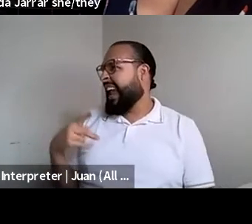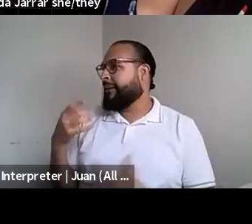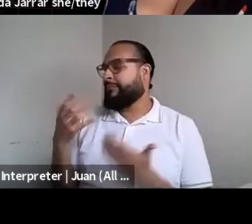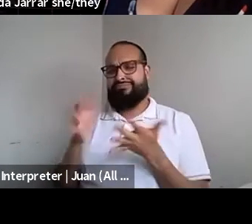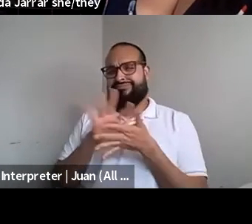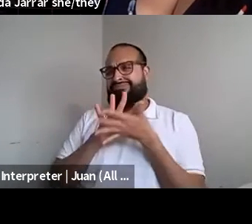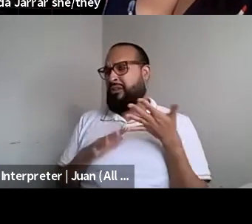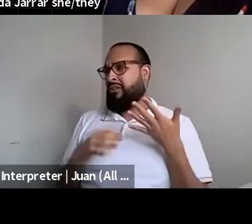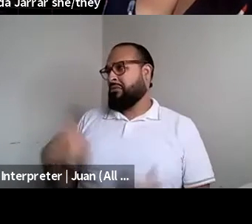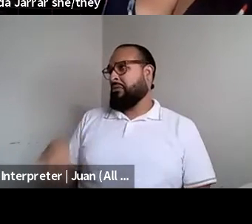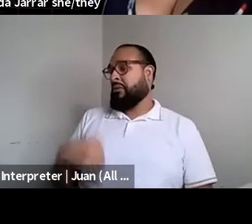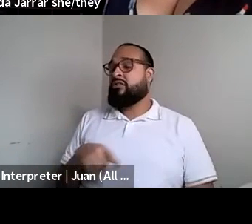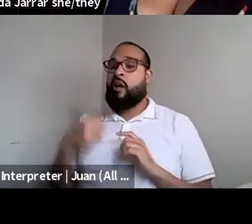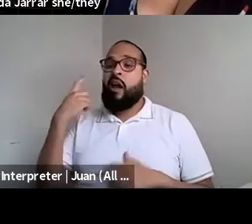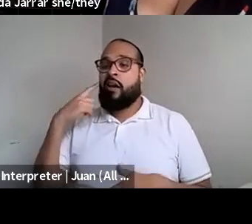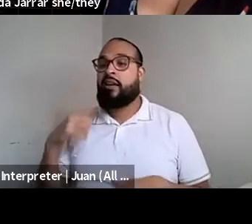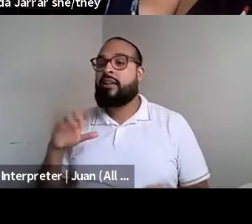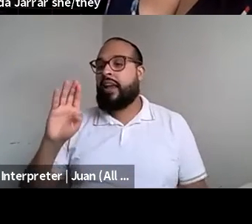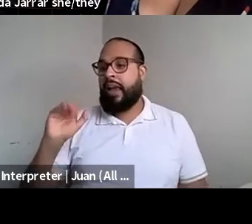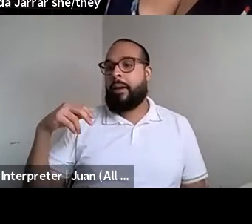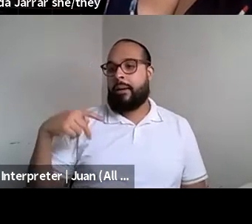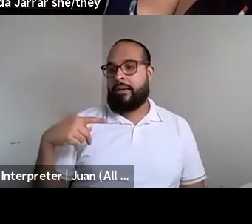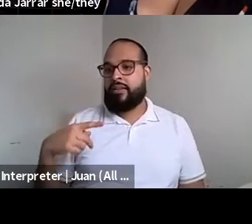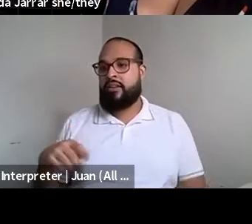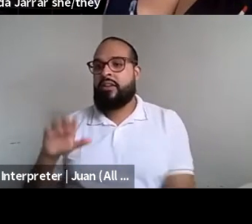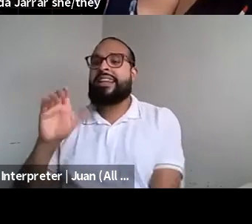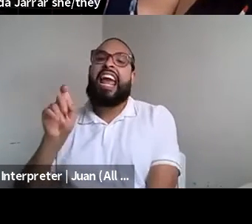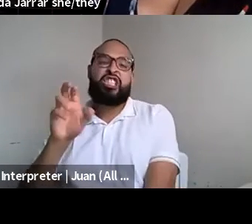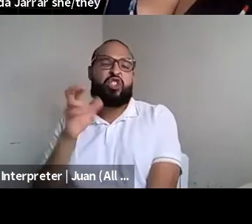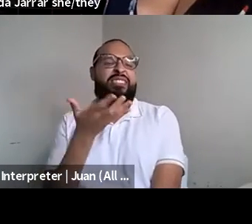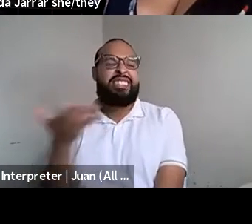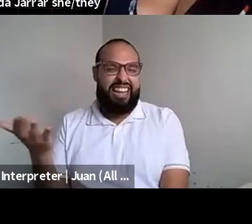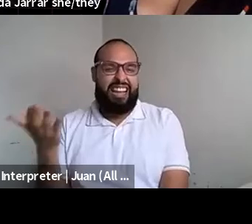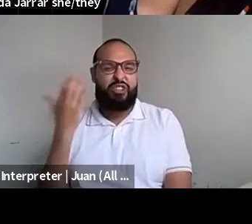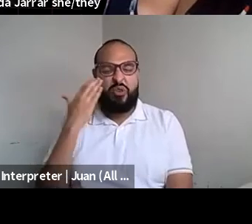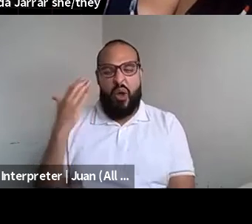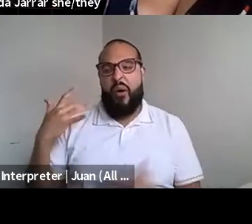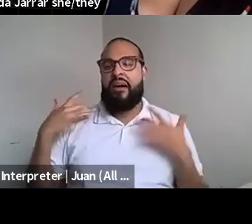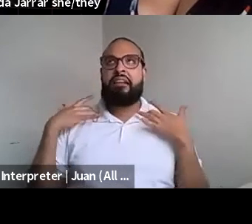Kenyon Farrow (he/him/his): And come and basically your answer is Tony Tony Tony anniversary, like the most romantic